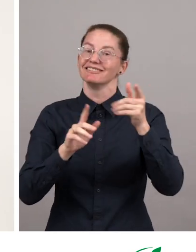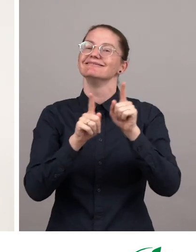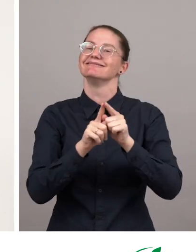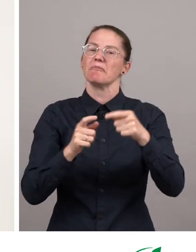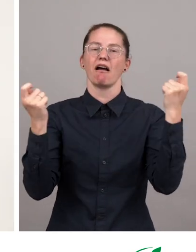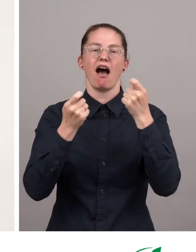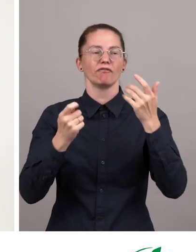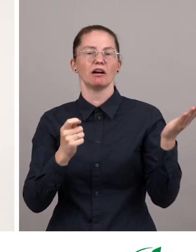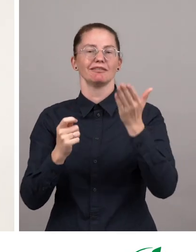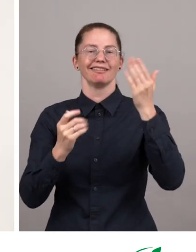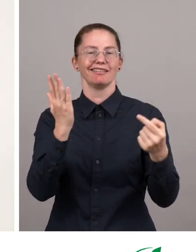events like the technology forum.